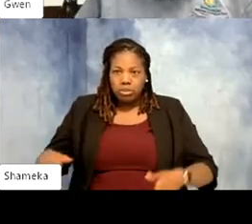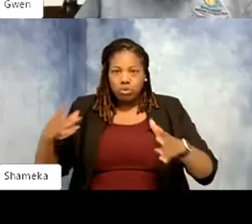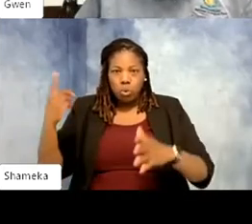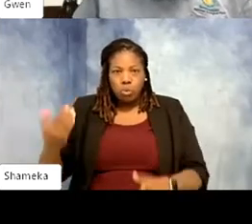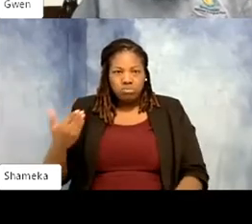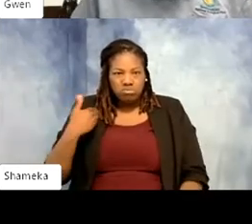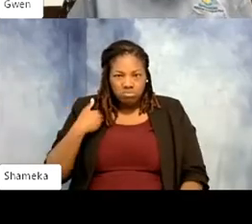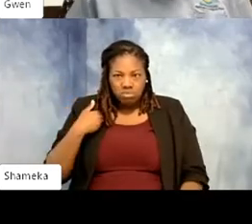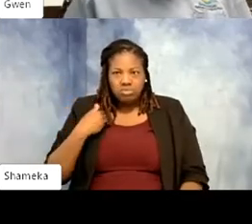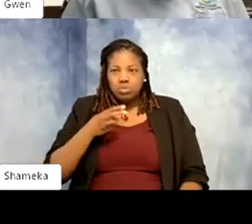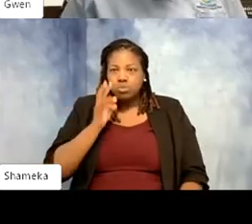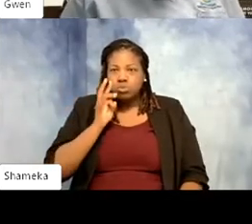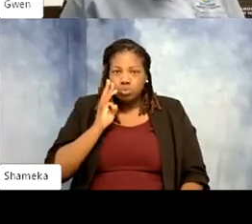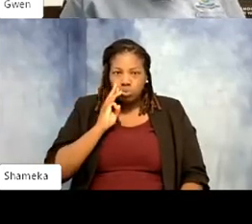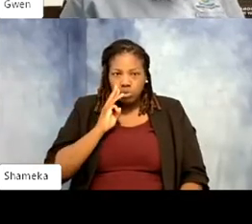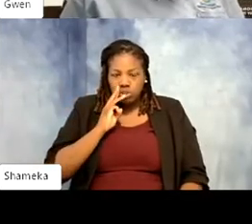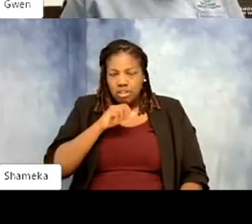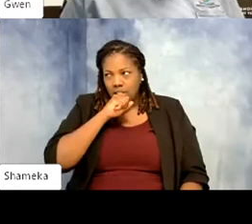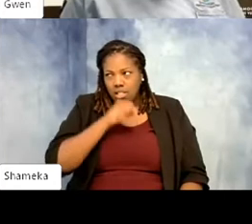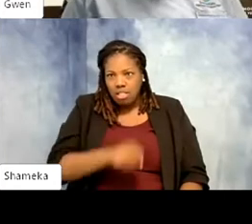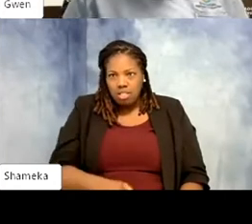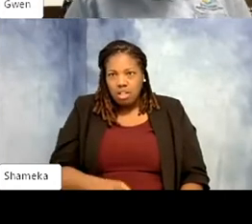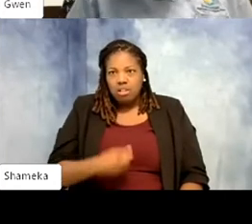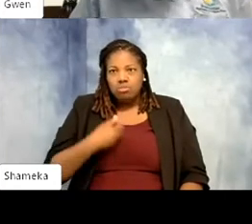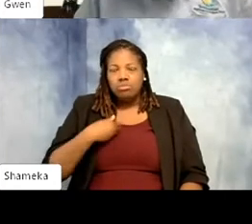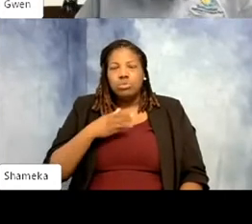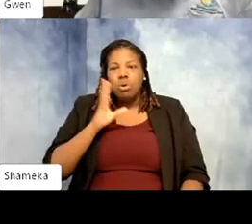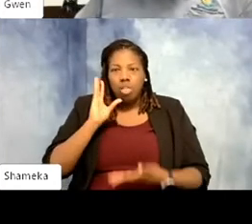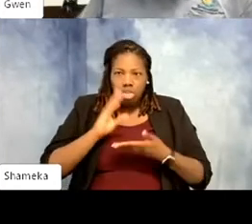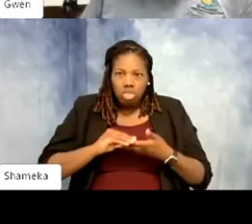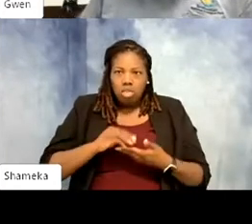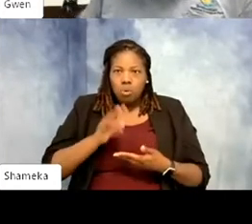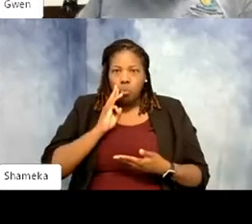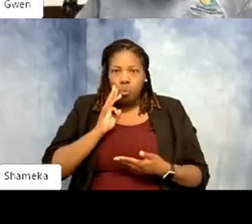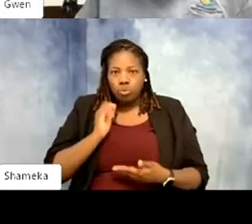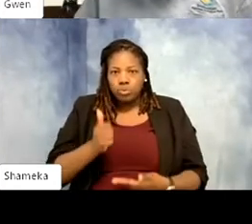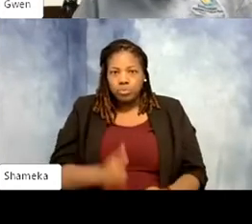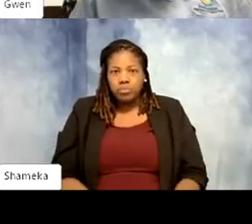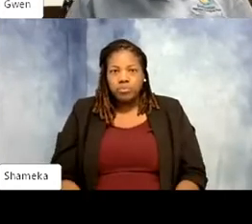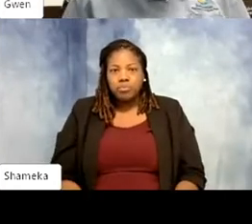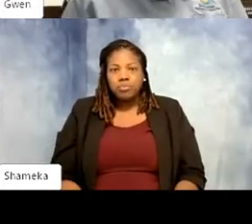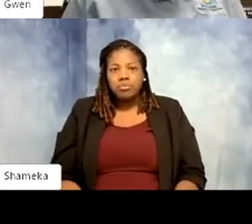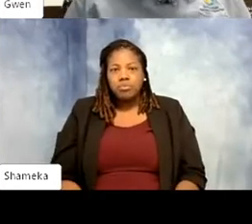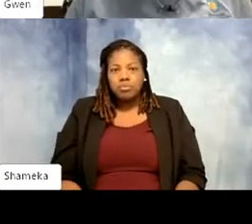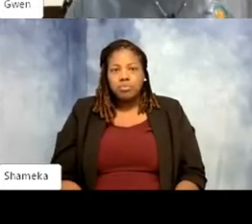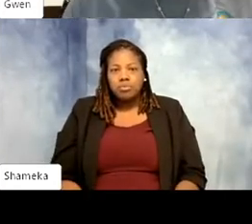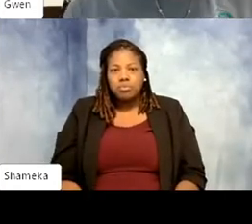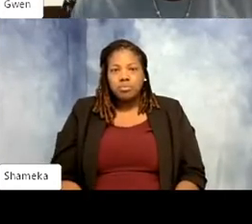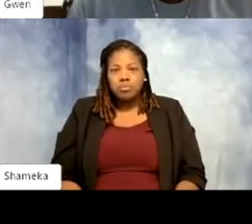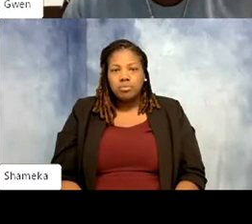Rhas like to drink a lot of water. >>Shellie: Yeah and Robert I think maybe noticed how long and